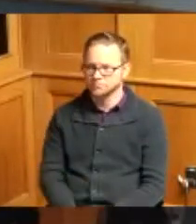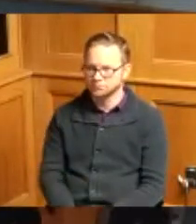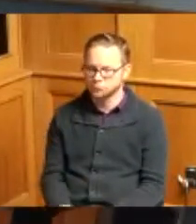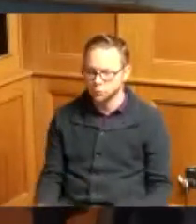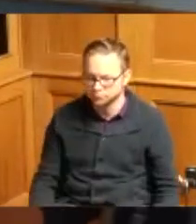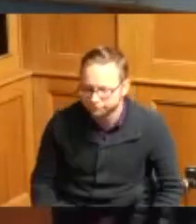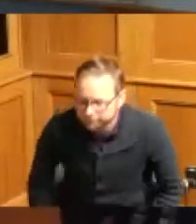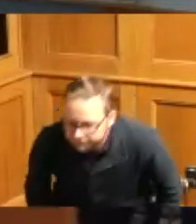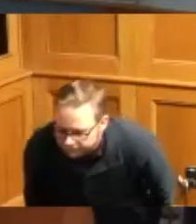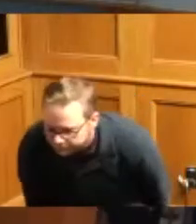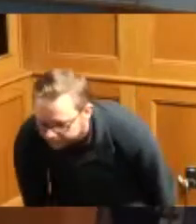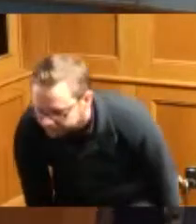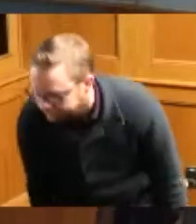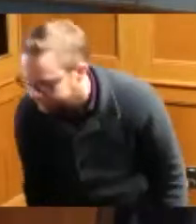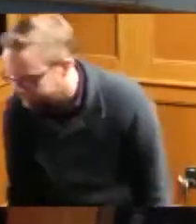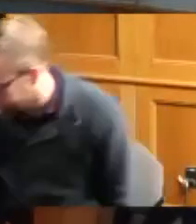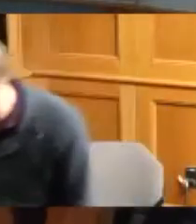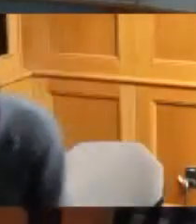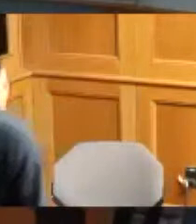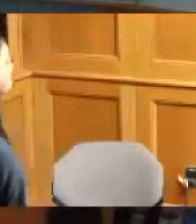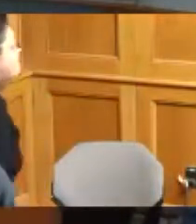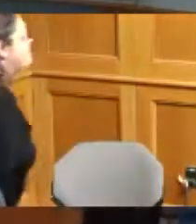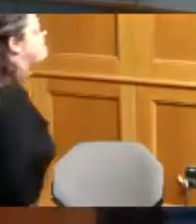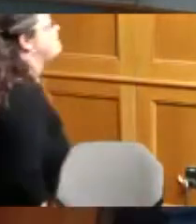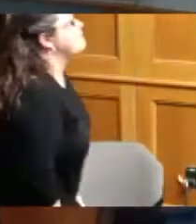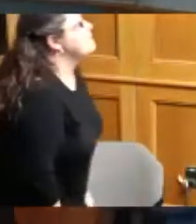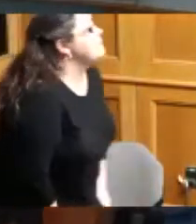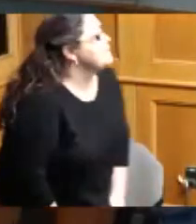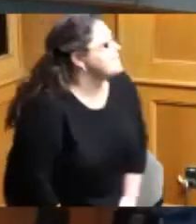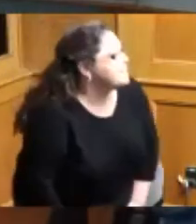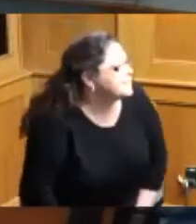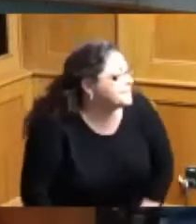okay as I find my paperwork on those I see you grow